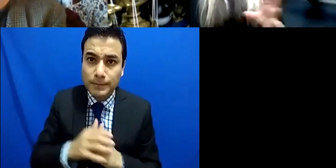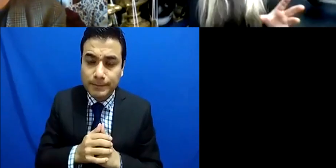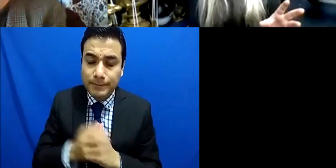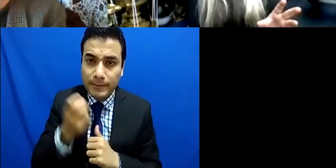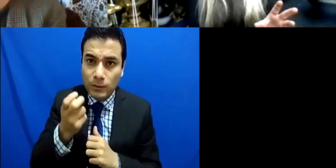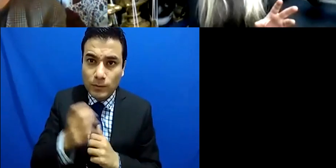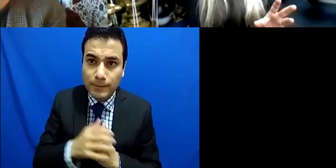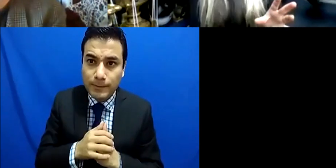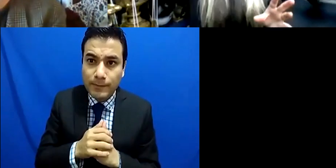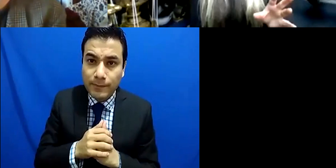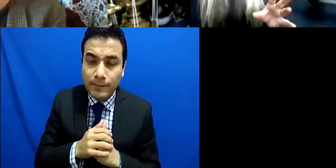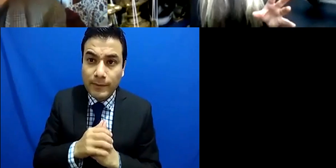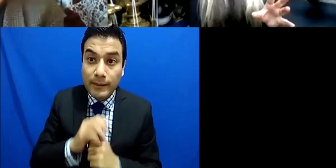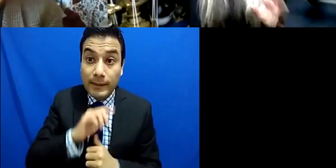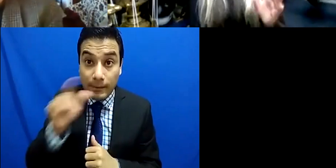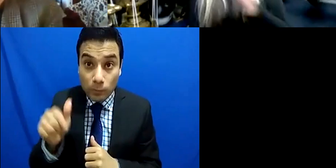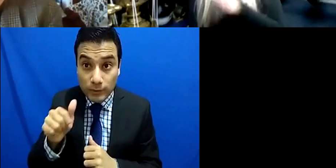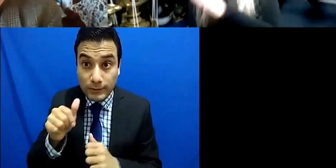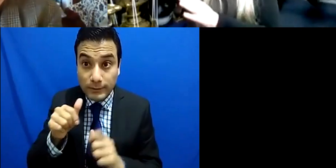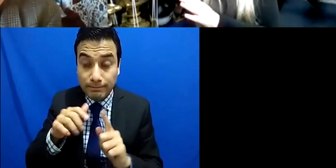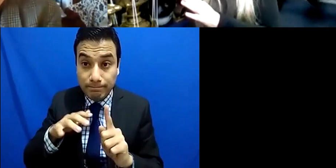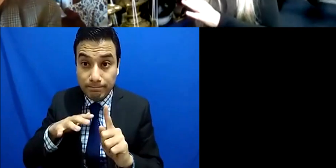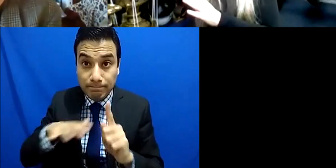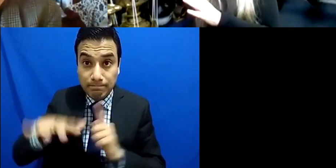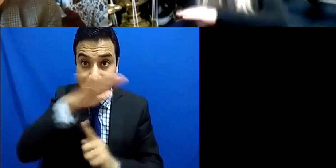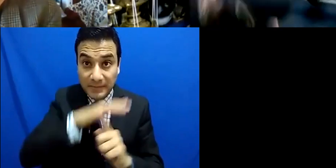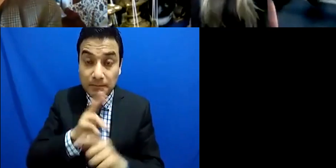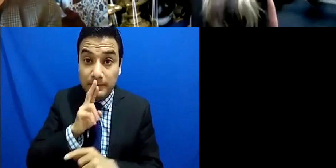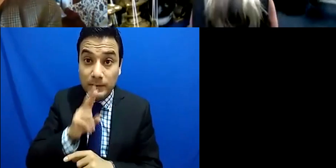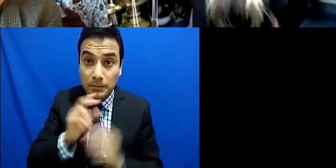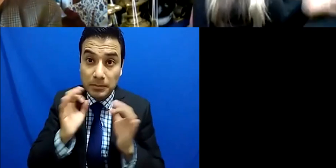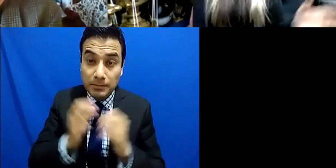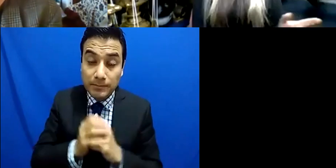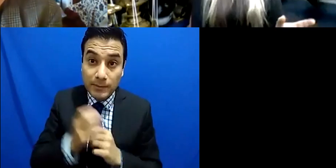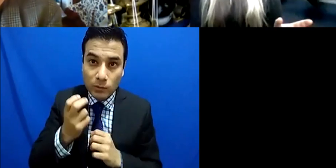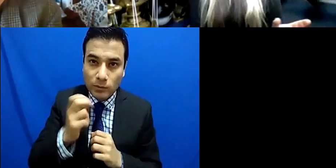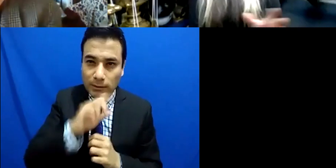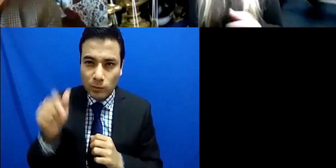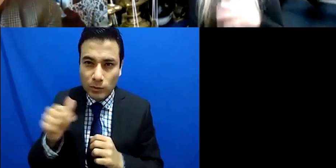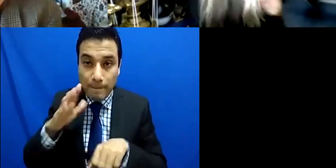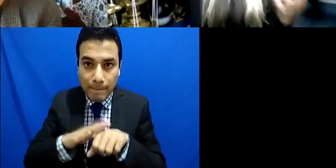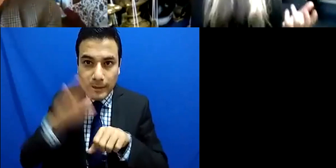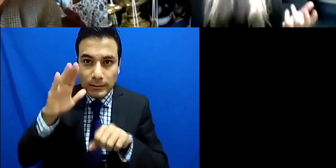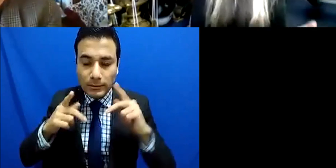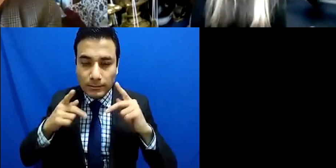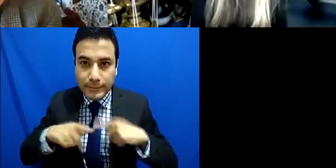understanding in so many aspects of the music umbrella because of course music isn't just about